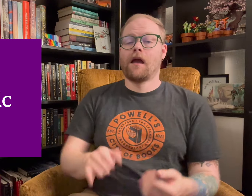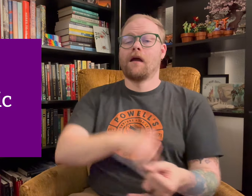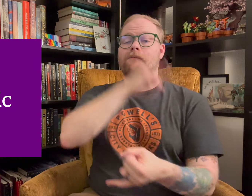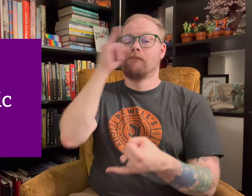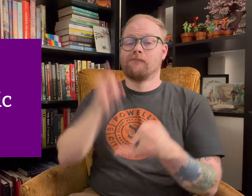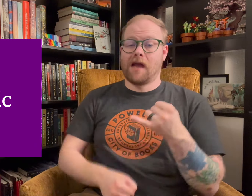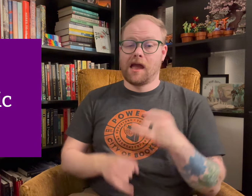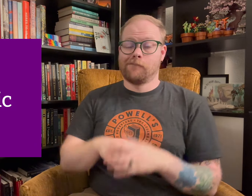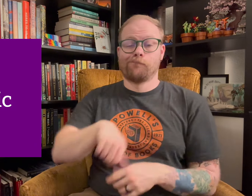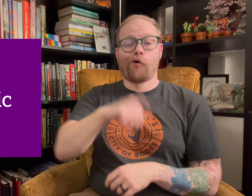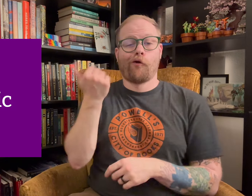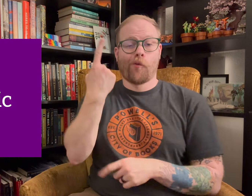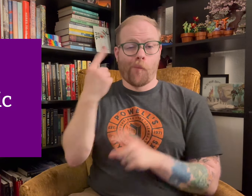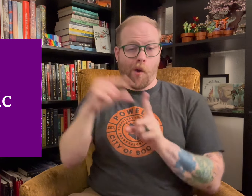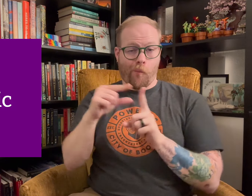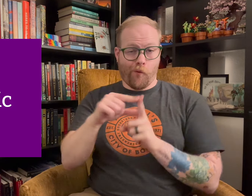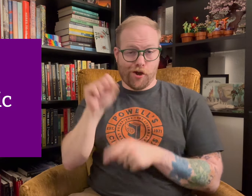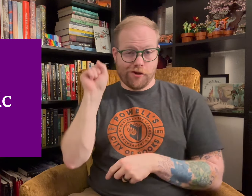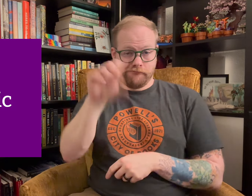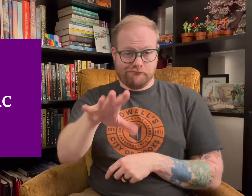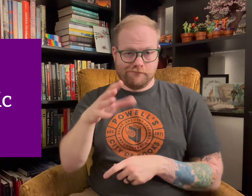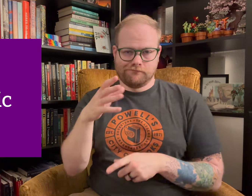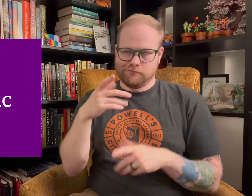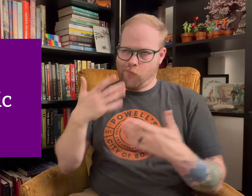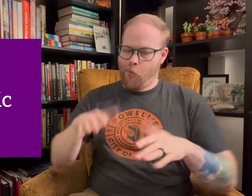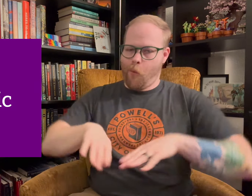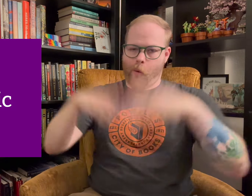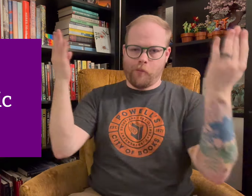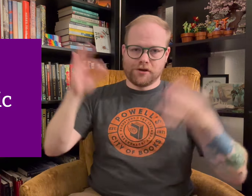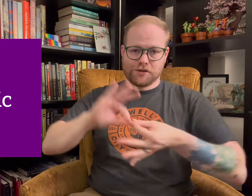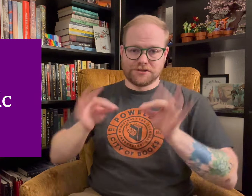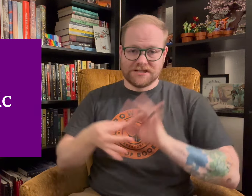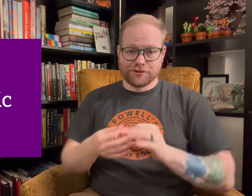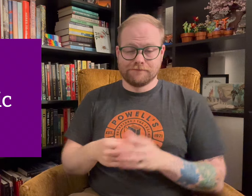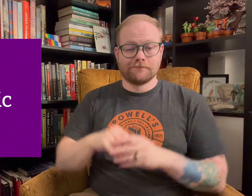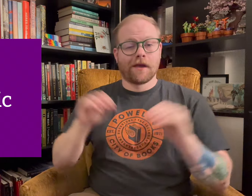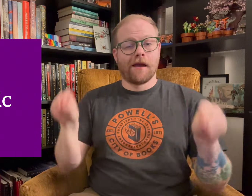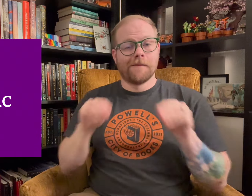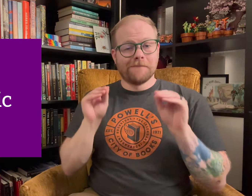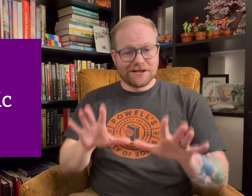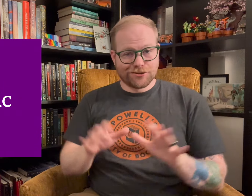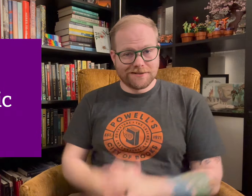And finally, another one word prompt that’s very open to interpretation, Magic.